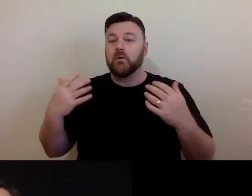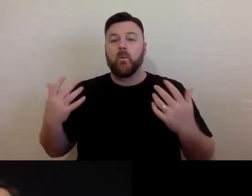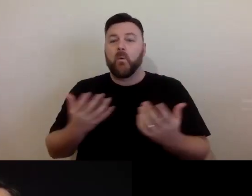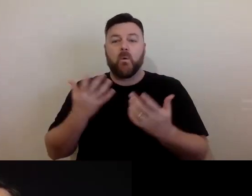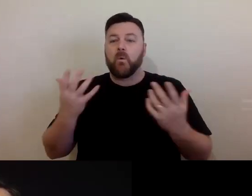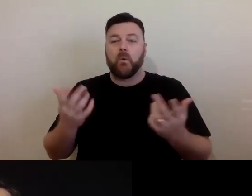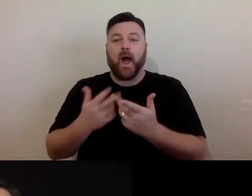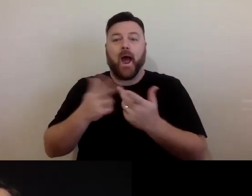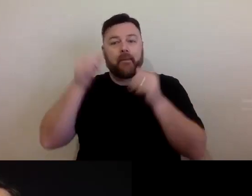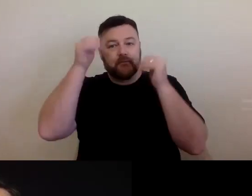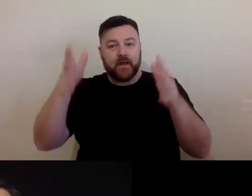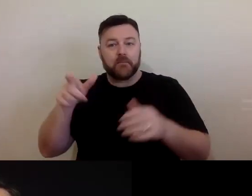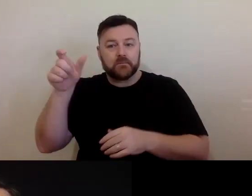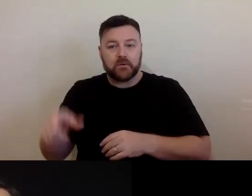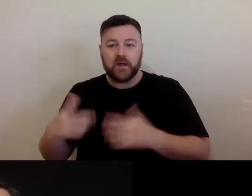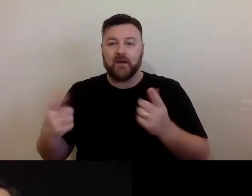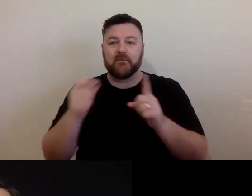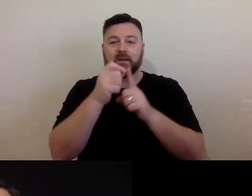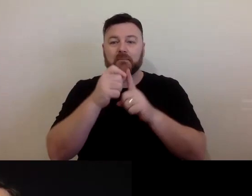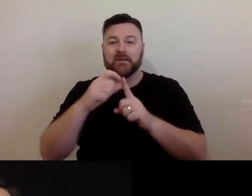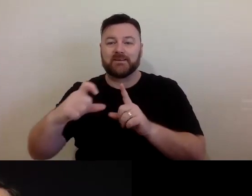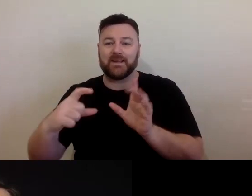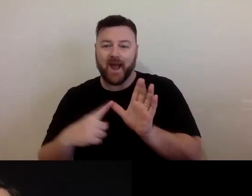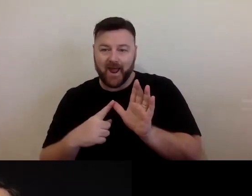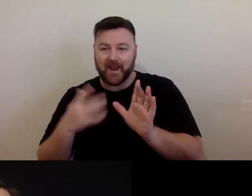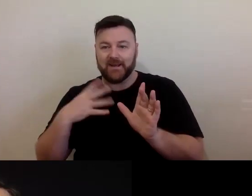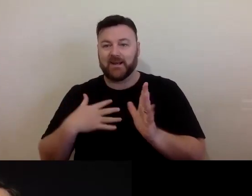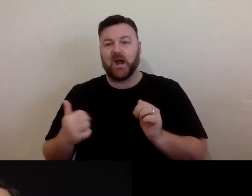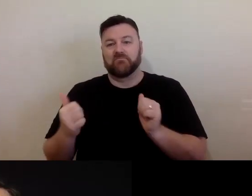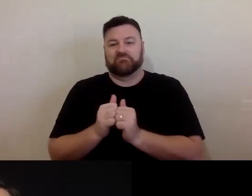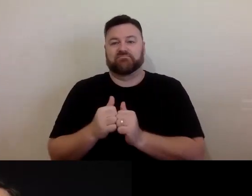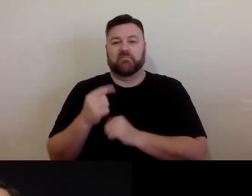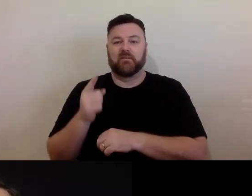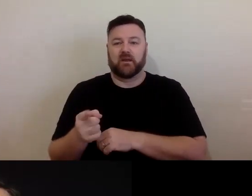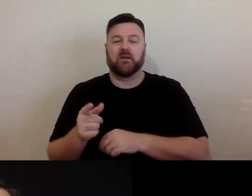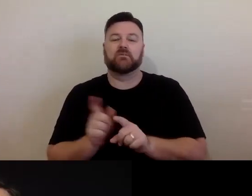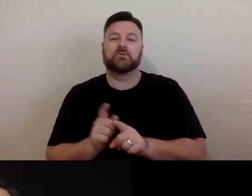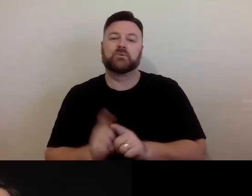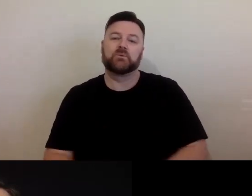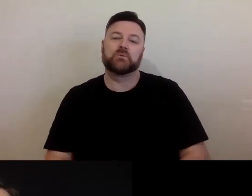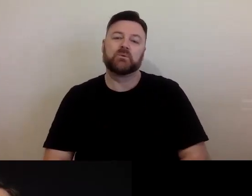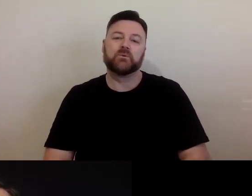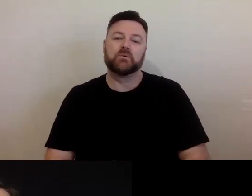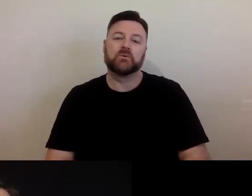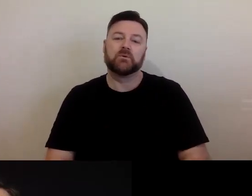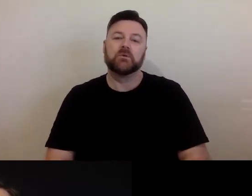potential that PPCA arrangement may need to be put in place as well.